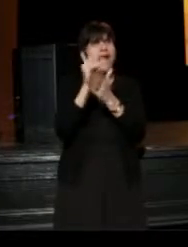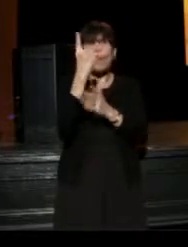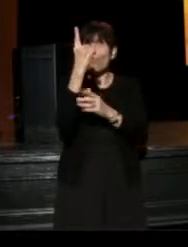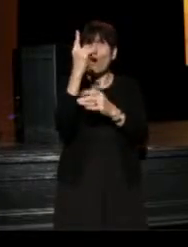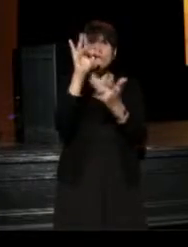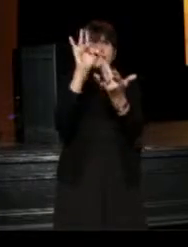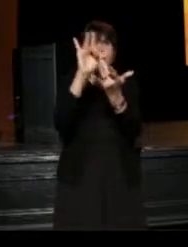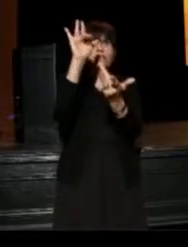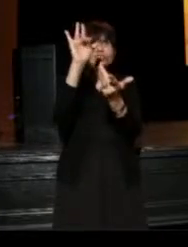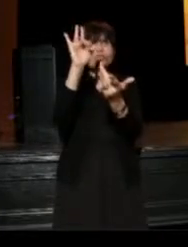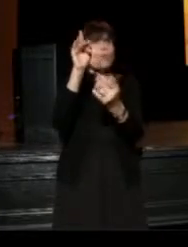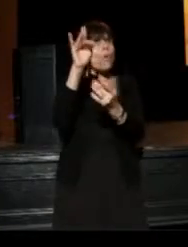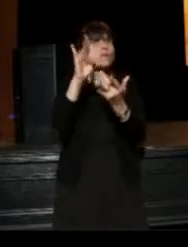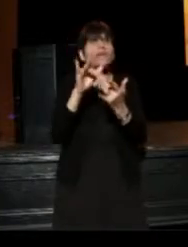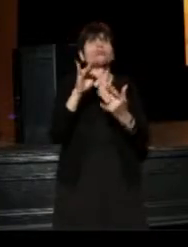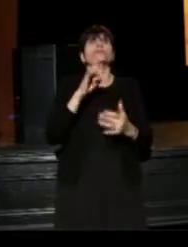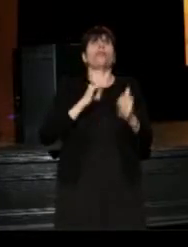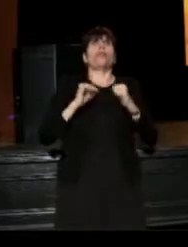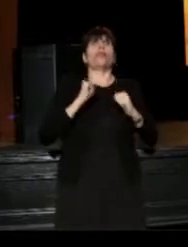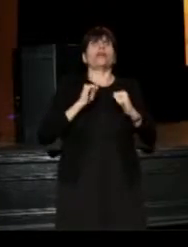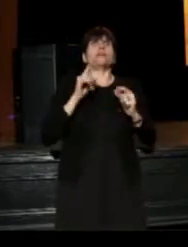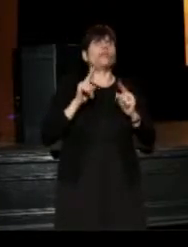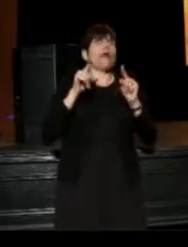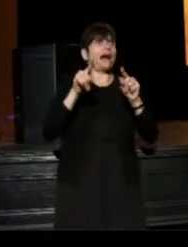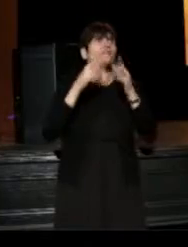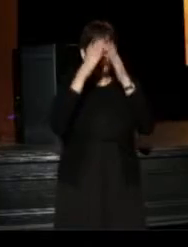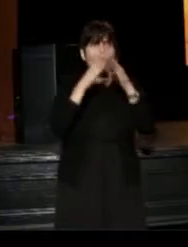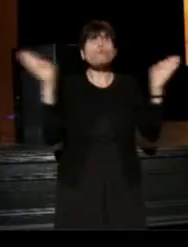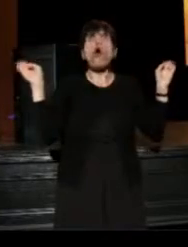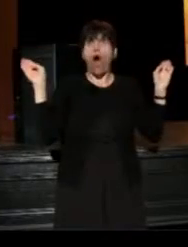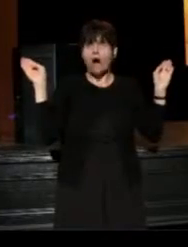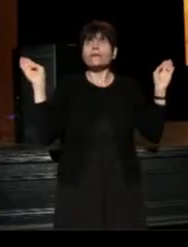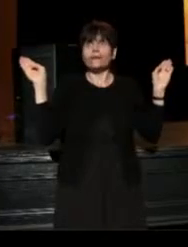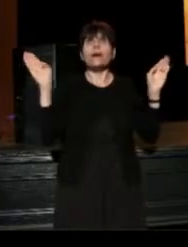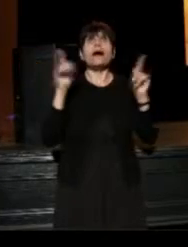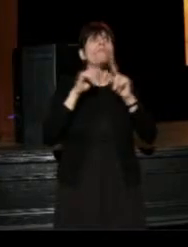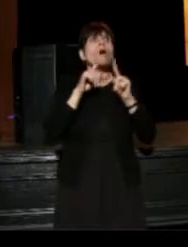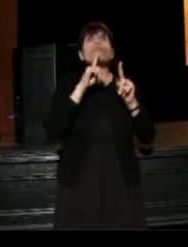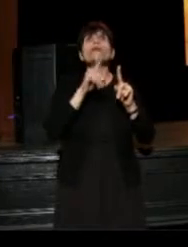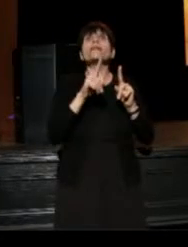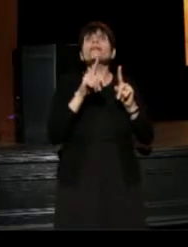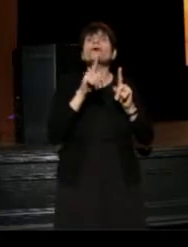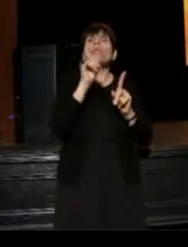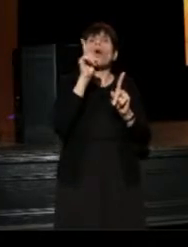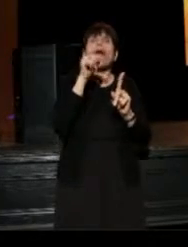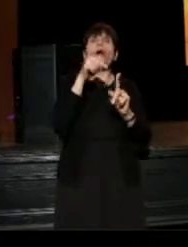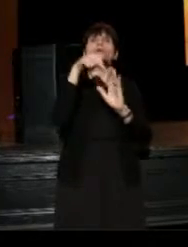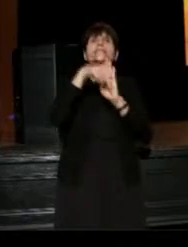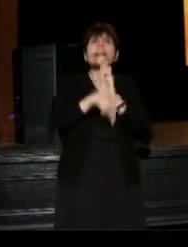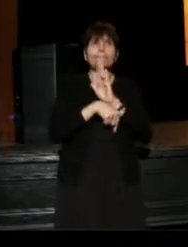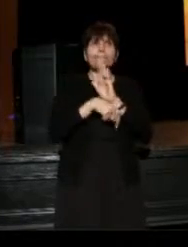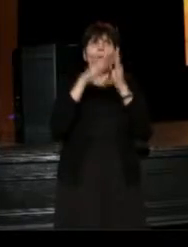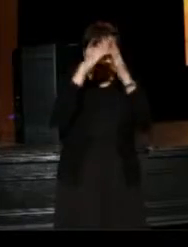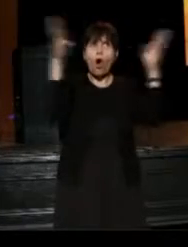there maybe be one touch with theater, so we have to go broad, but really looking at where we want to go deep.